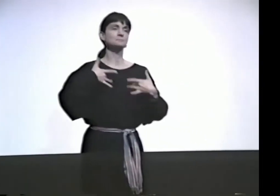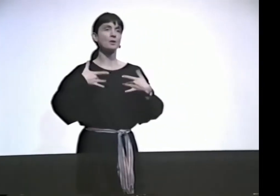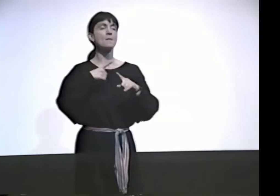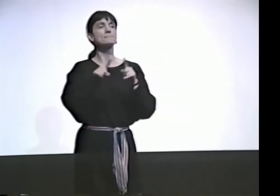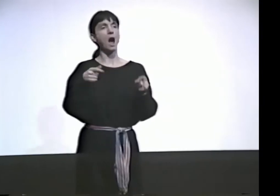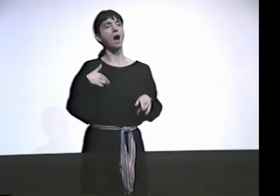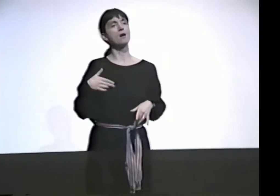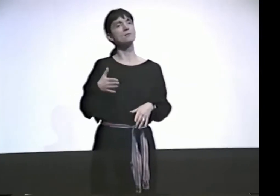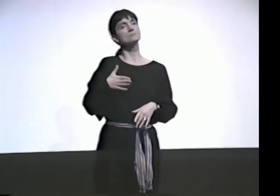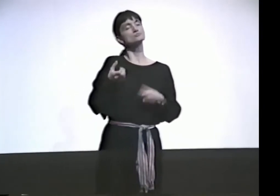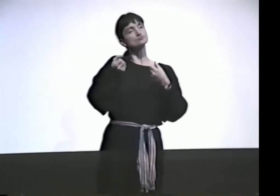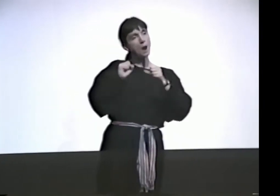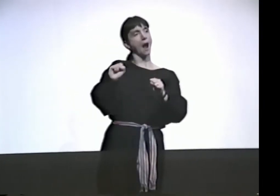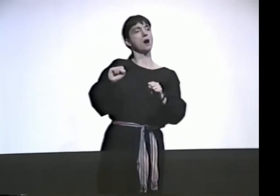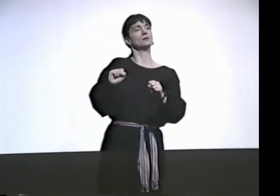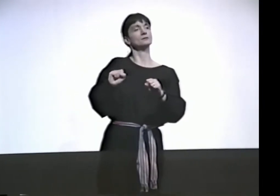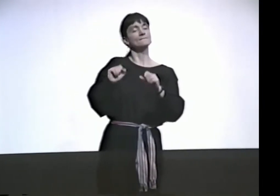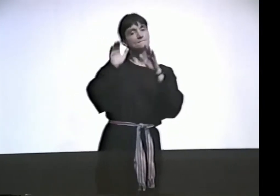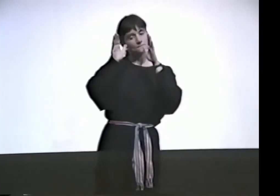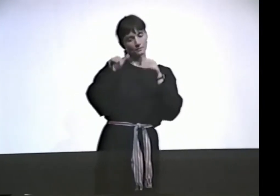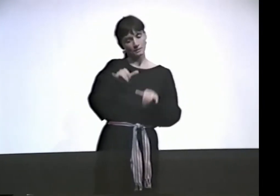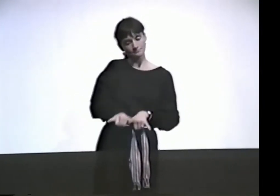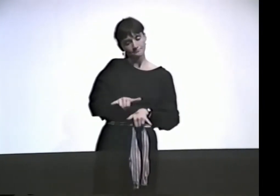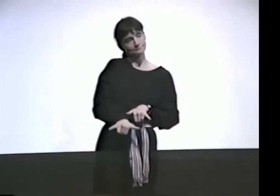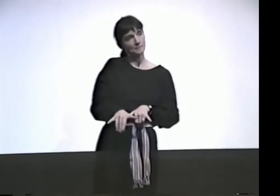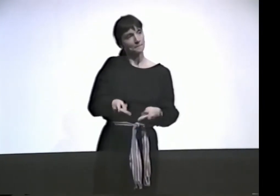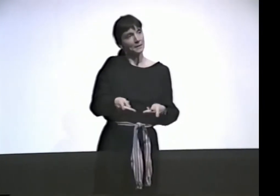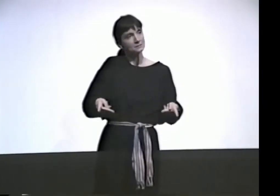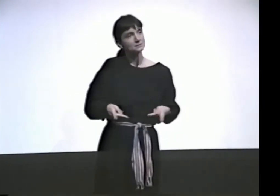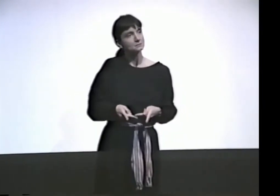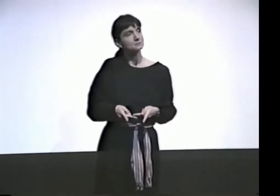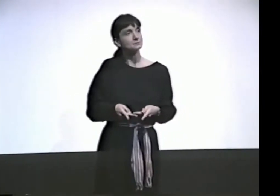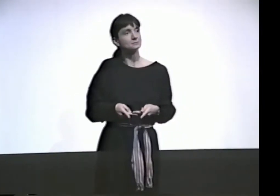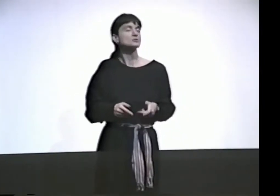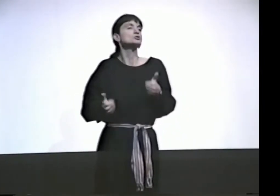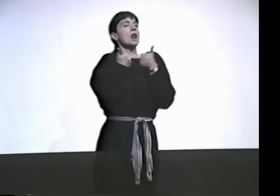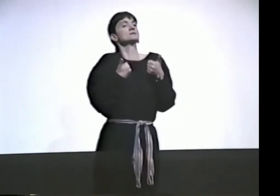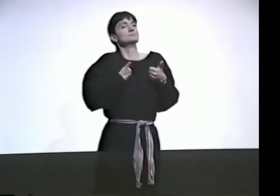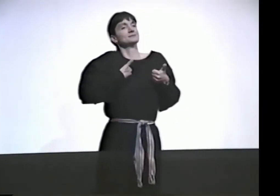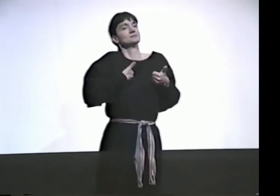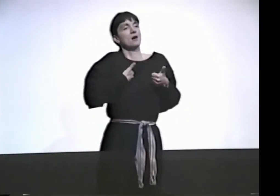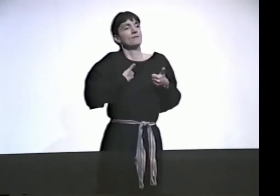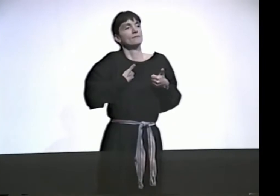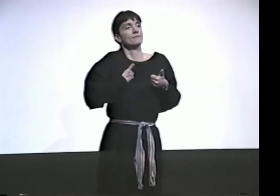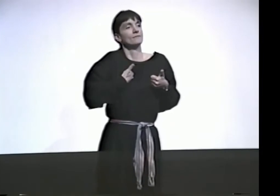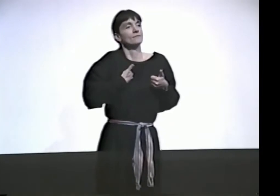AND I MOVE MY BODY A LOT, BUT I TRY TO STAY IN THE SAME PLACE TO KEEP THE SAME PLACEMENT.